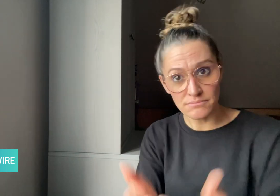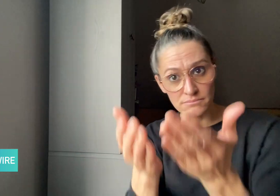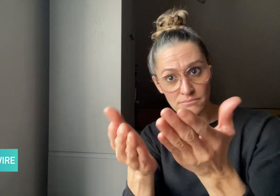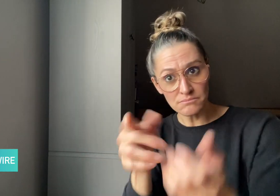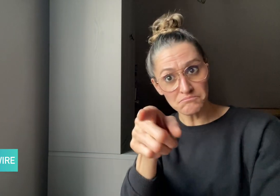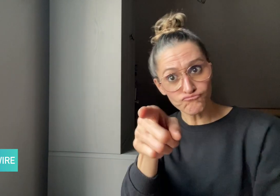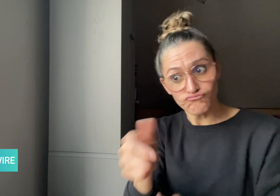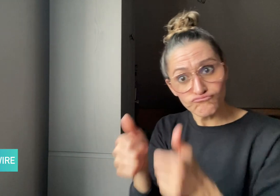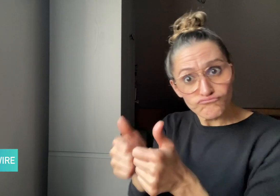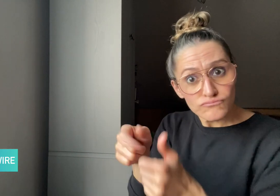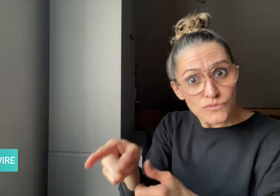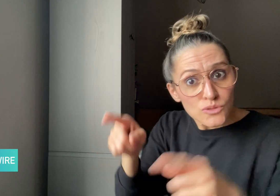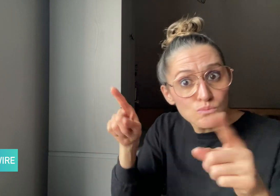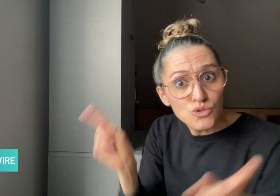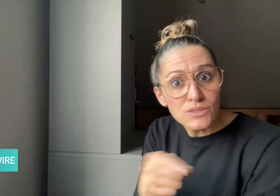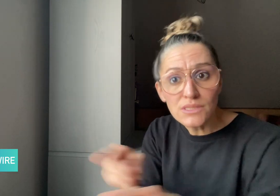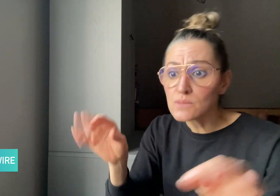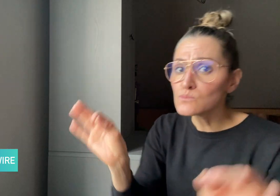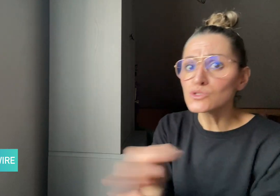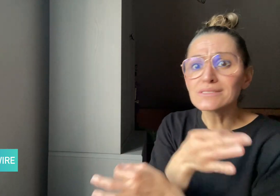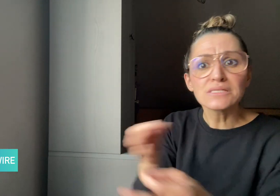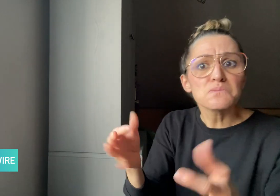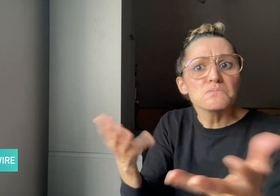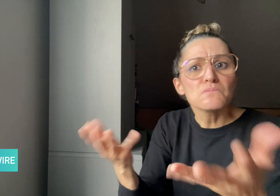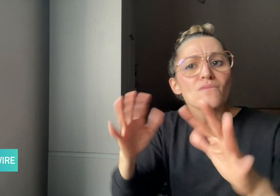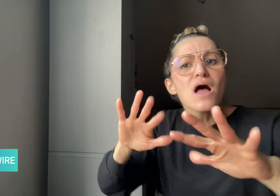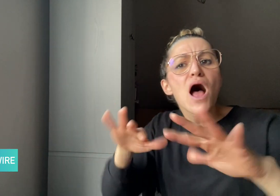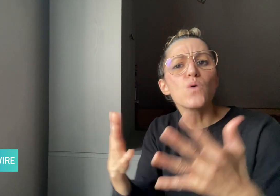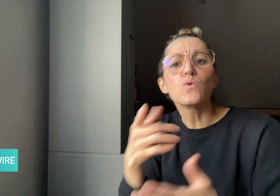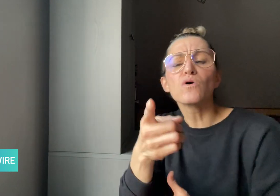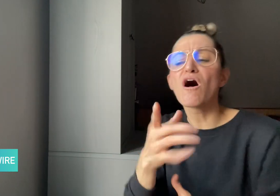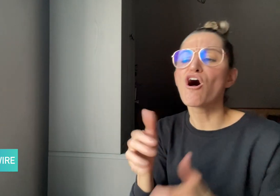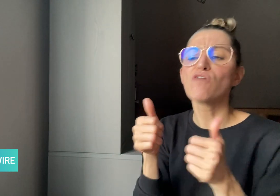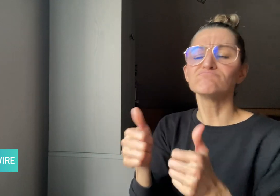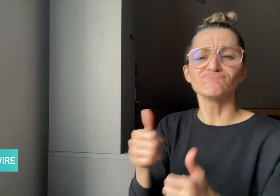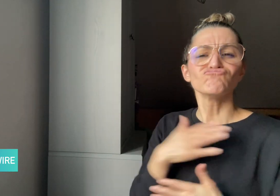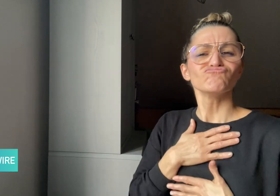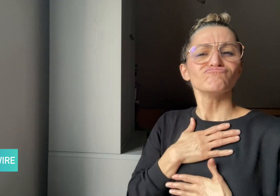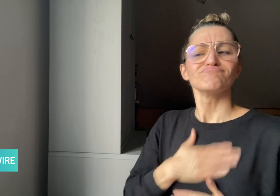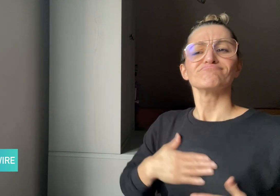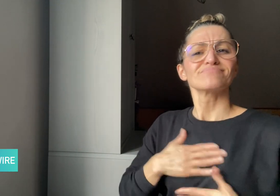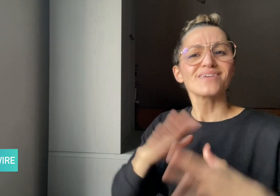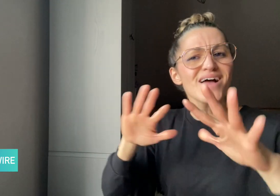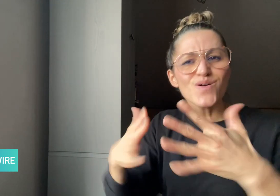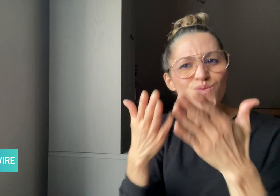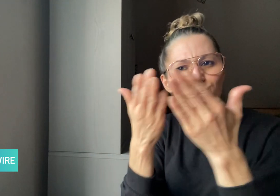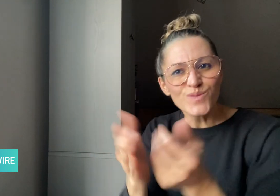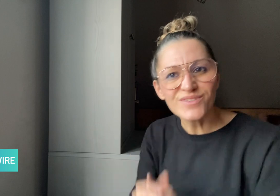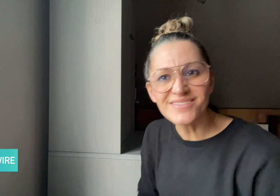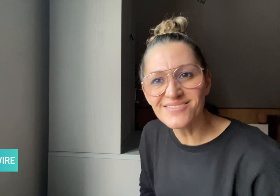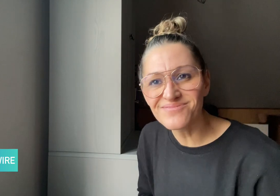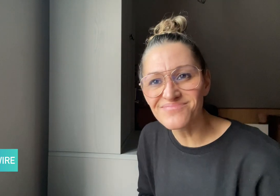Do you like music? How do you best enjoy it?